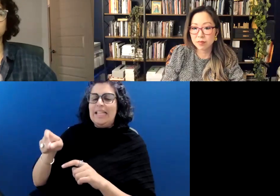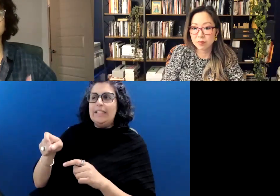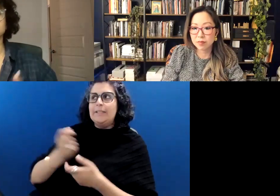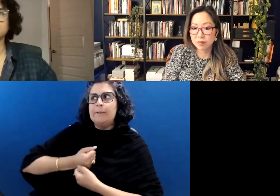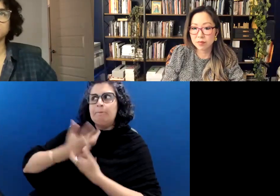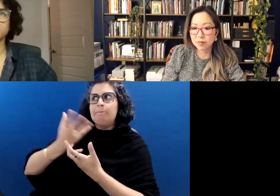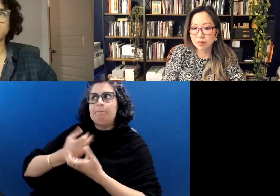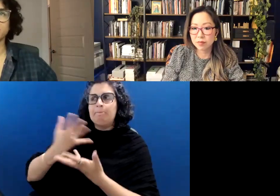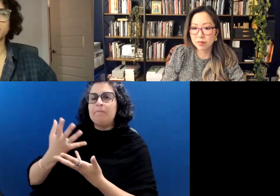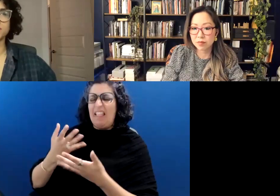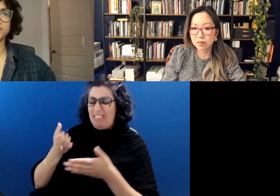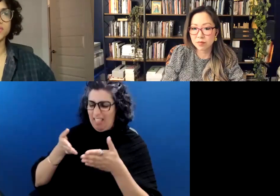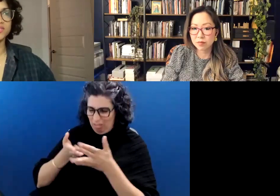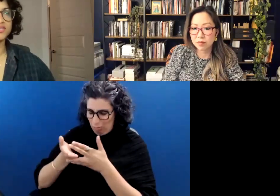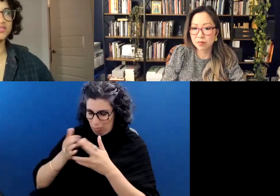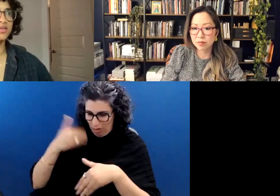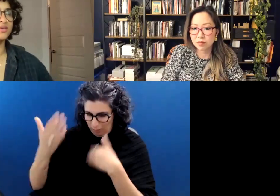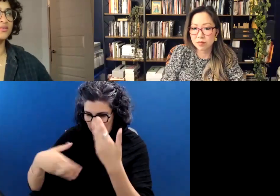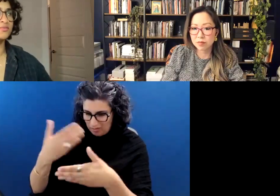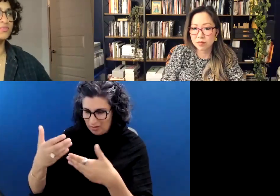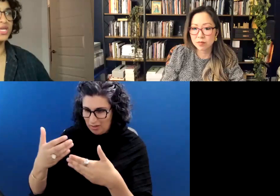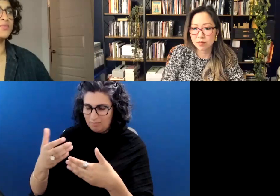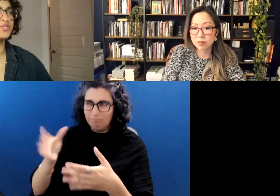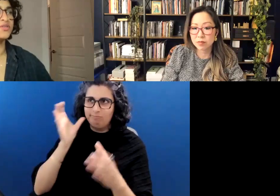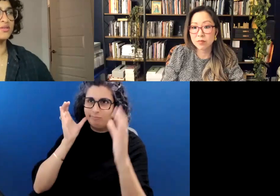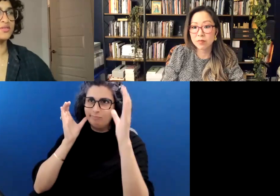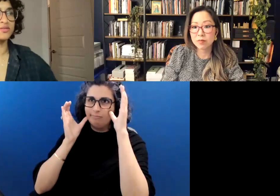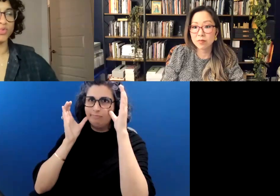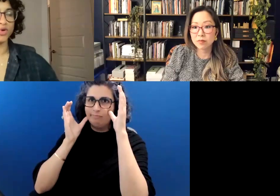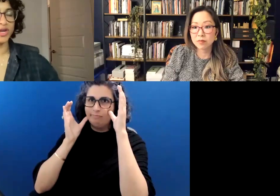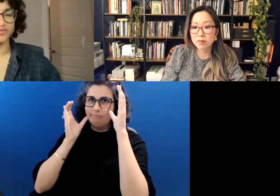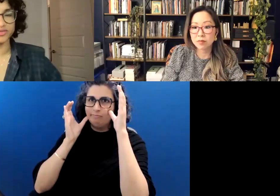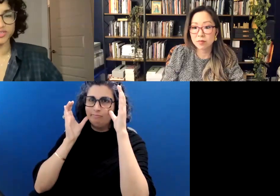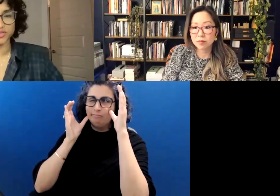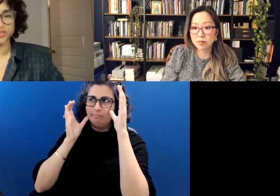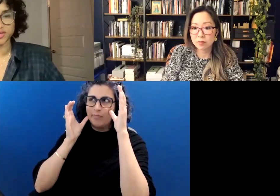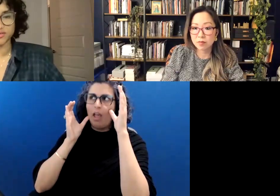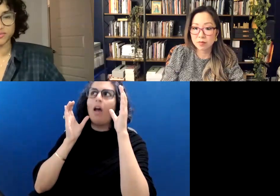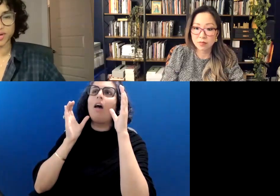in the process of that listening, being able to, then listen more carefully to yourself